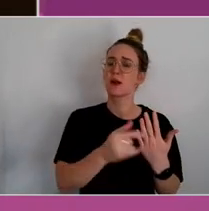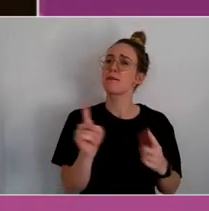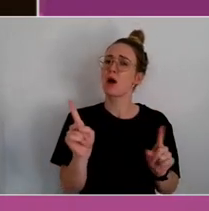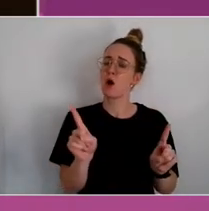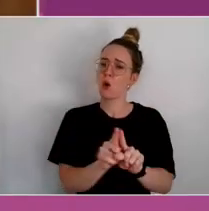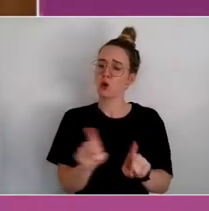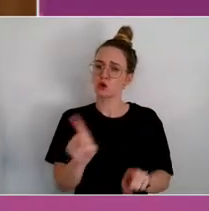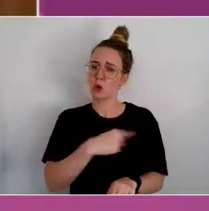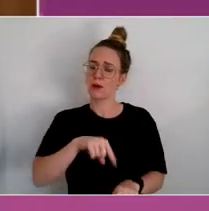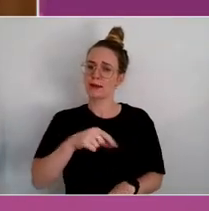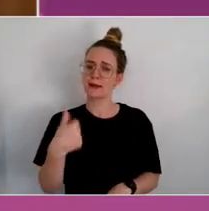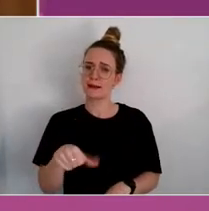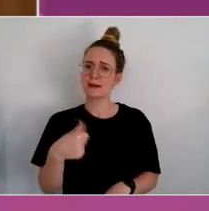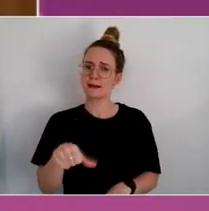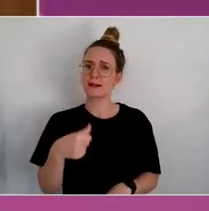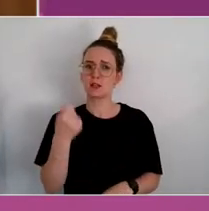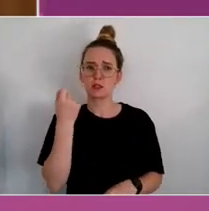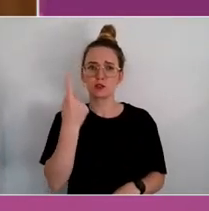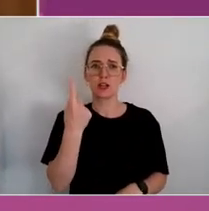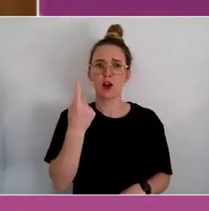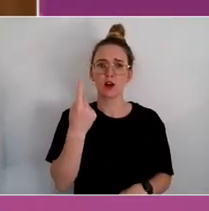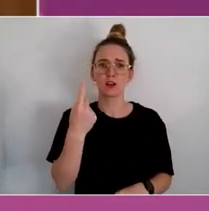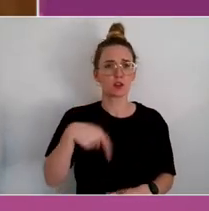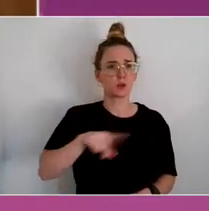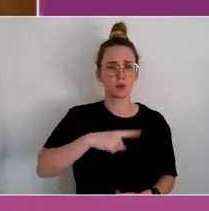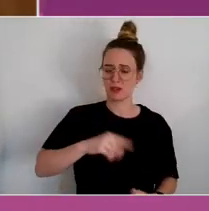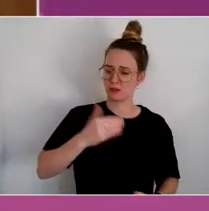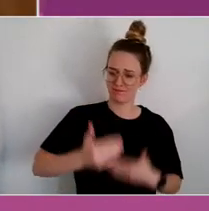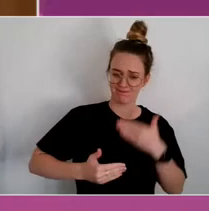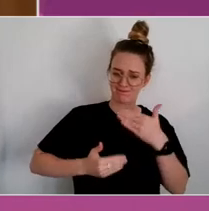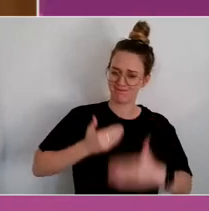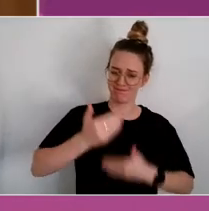that we move along too quickly.